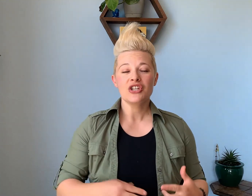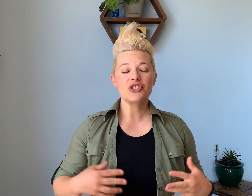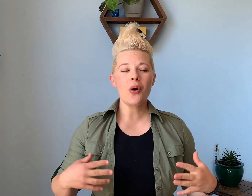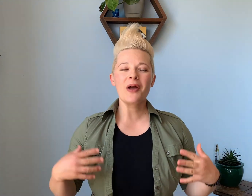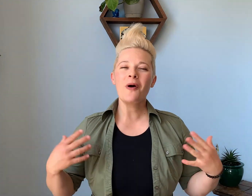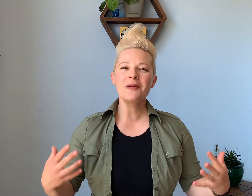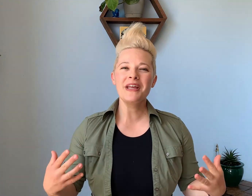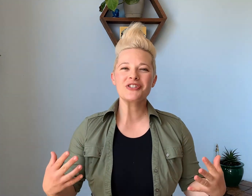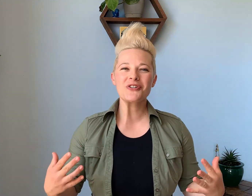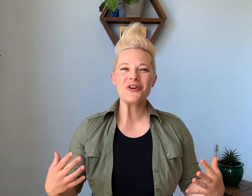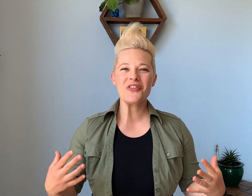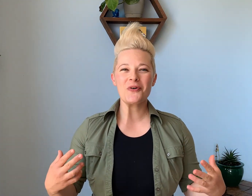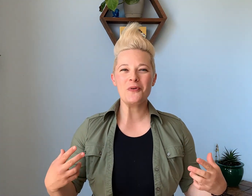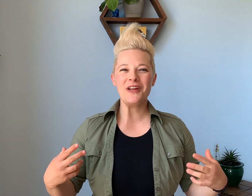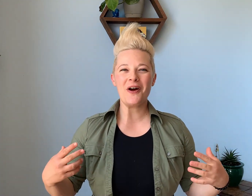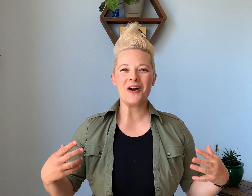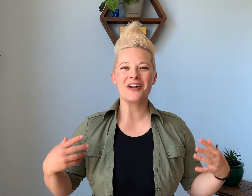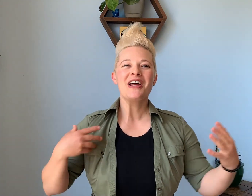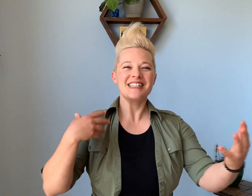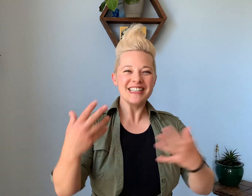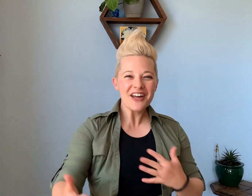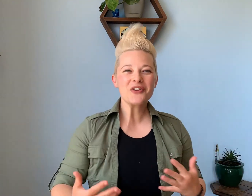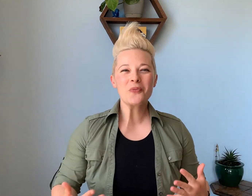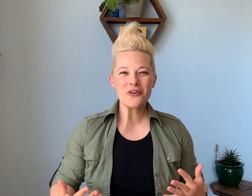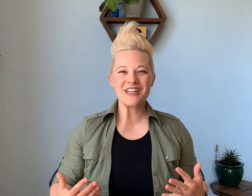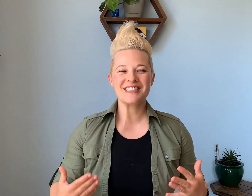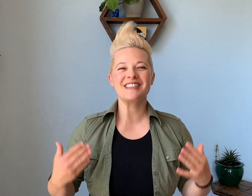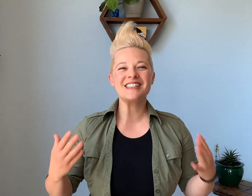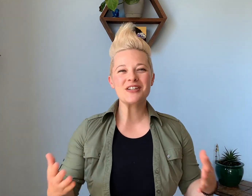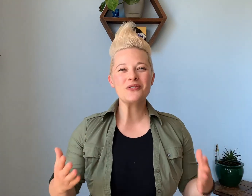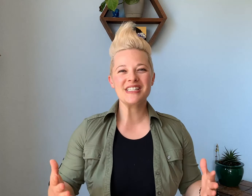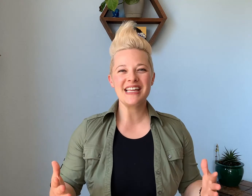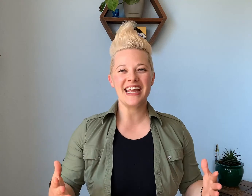So I want to make sure that we are together working to dissociate